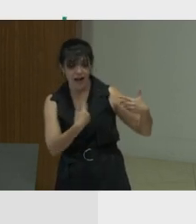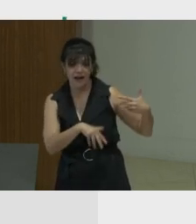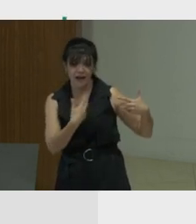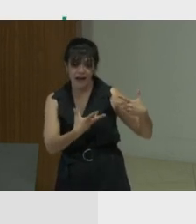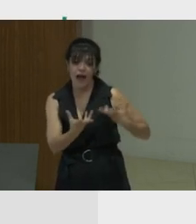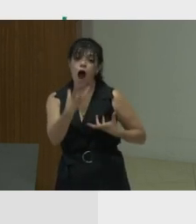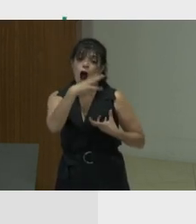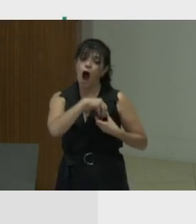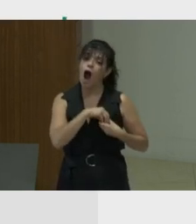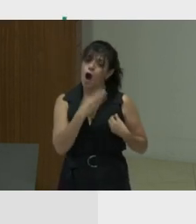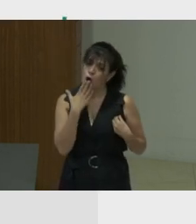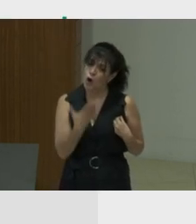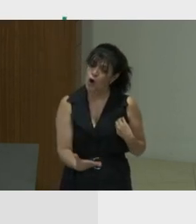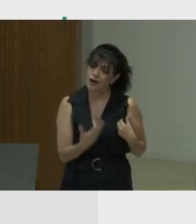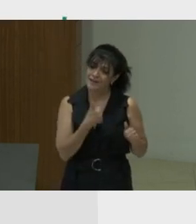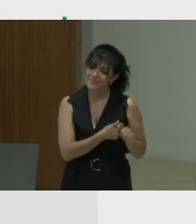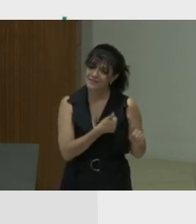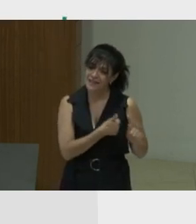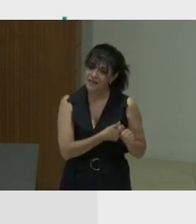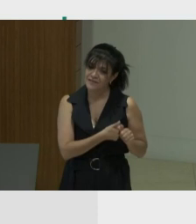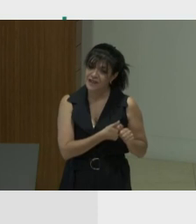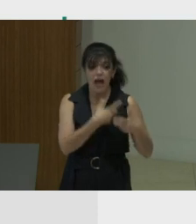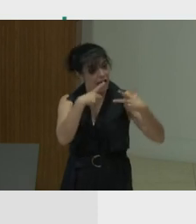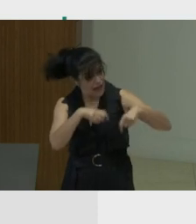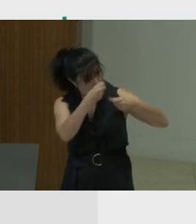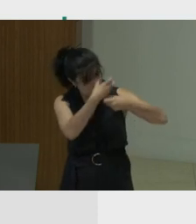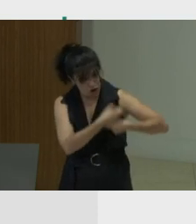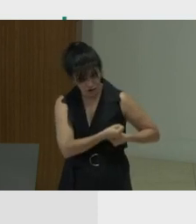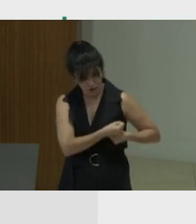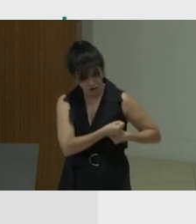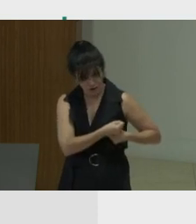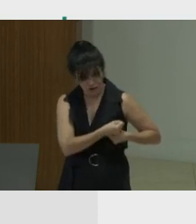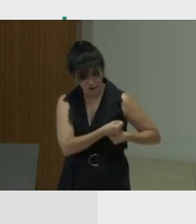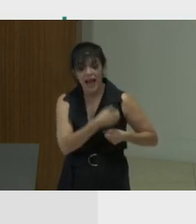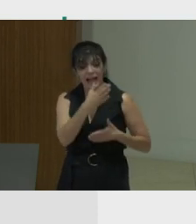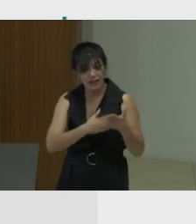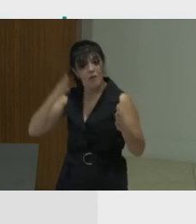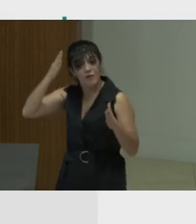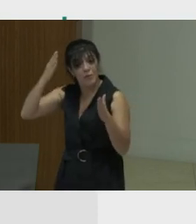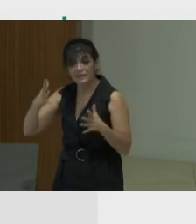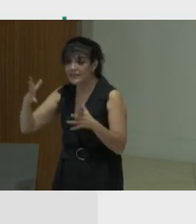good, and by extension inherently trustworthy, and some of the presenters before had been speaking about the importance